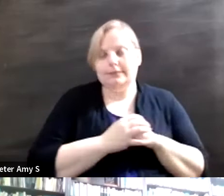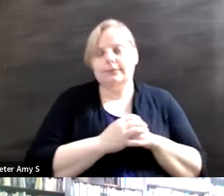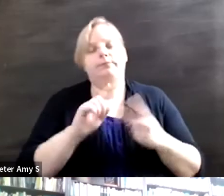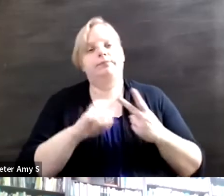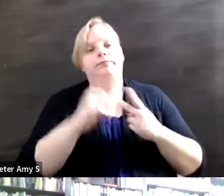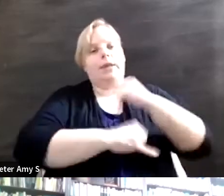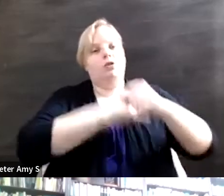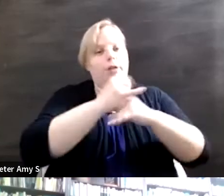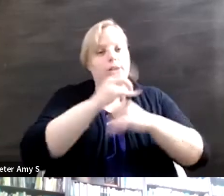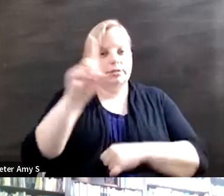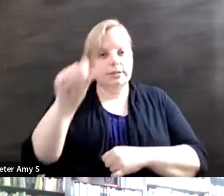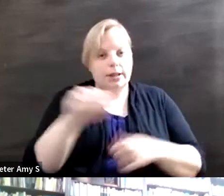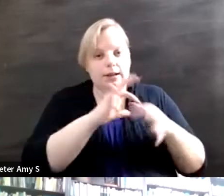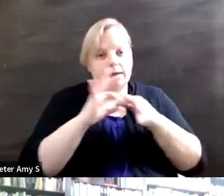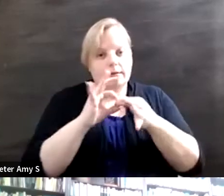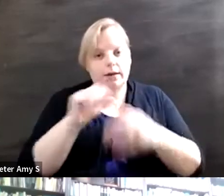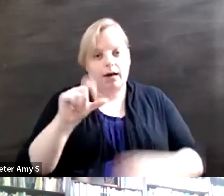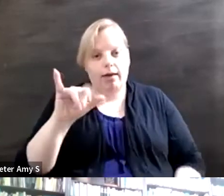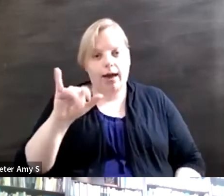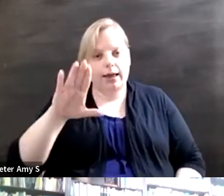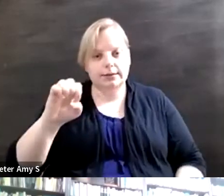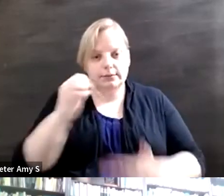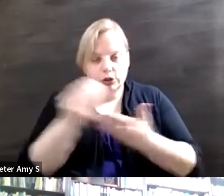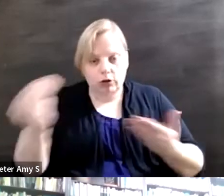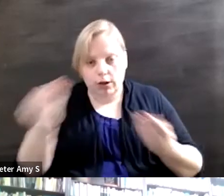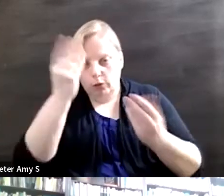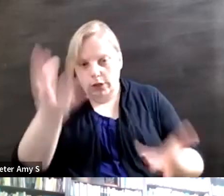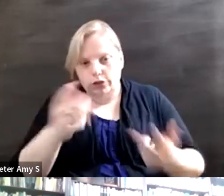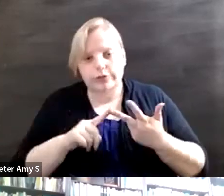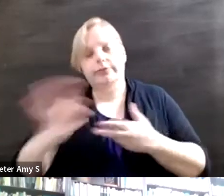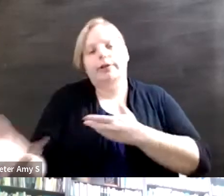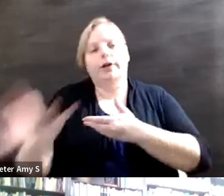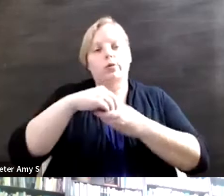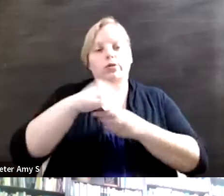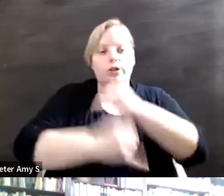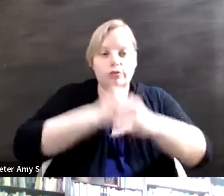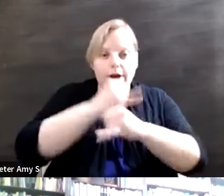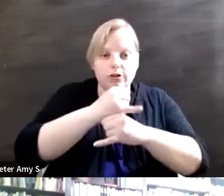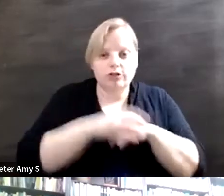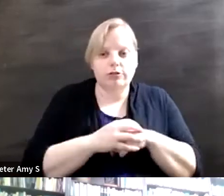Disability Alliances materials to Inclusion International which is creating a platform for